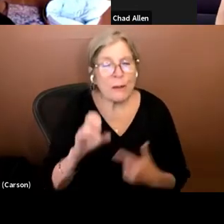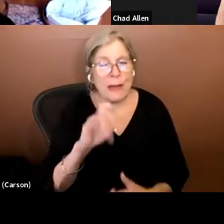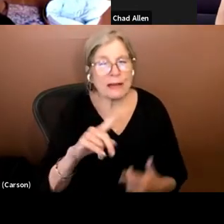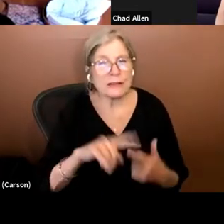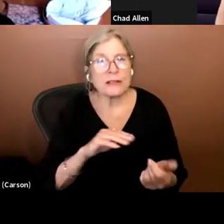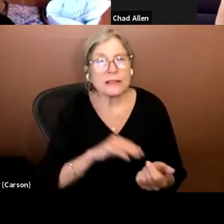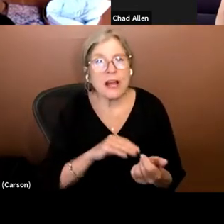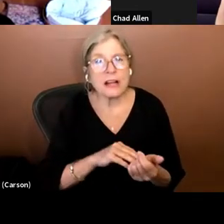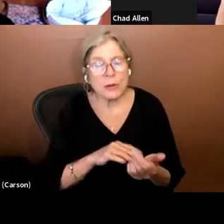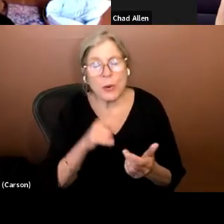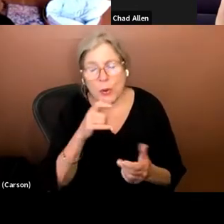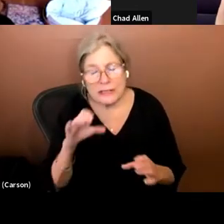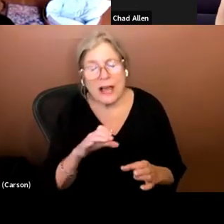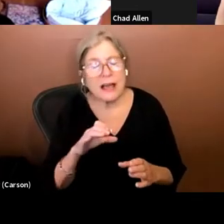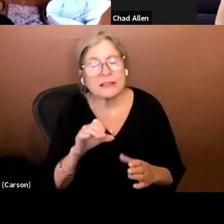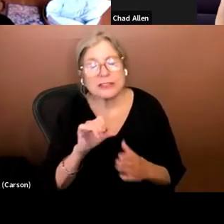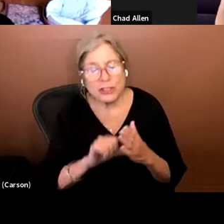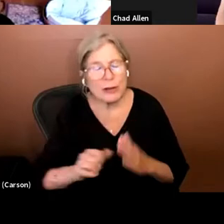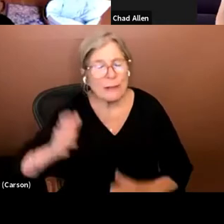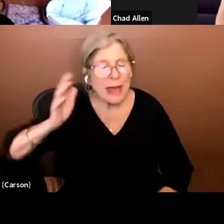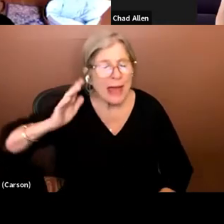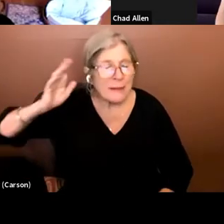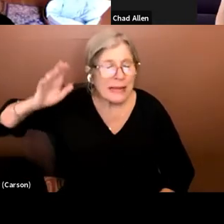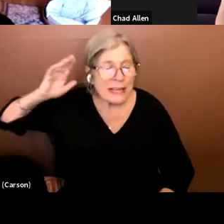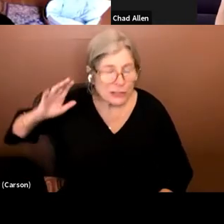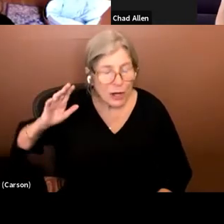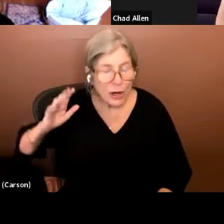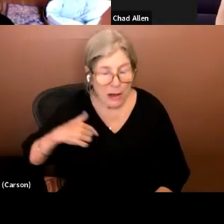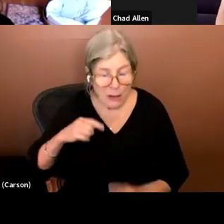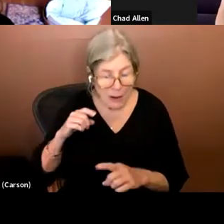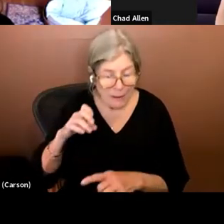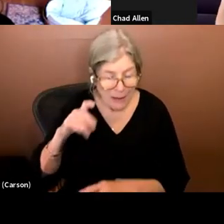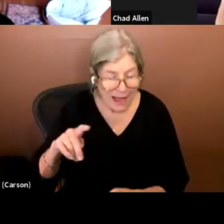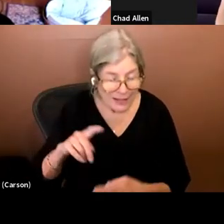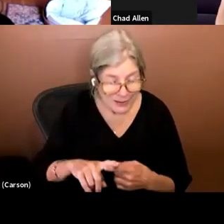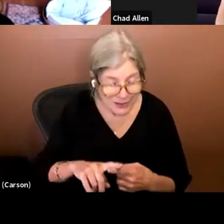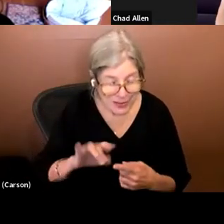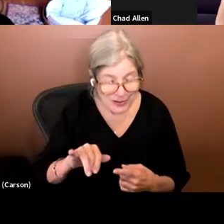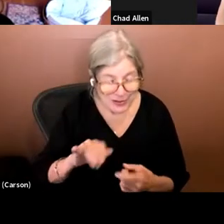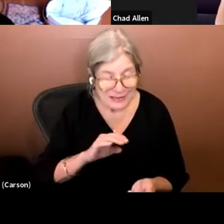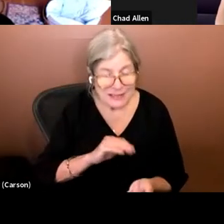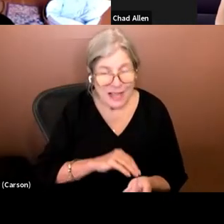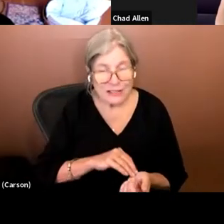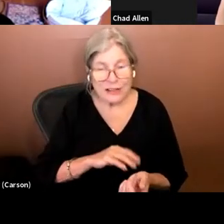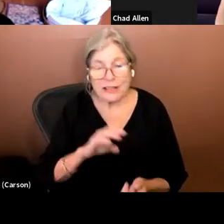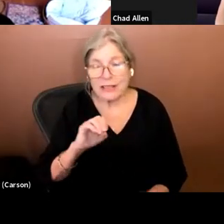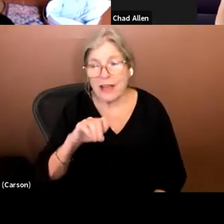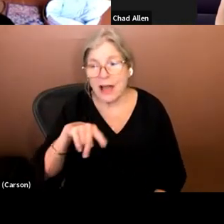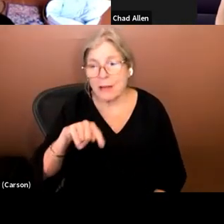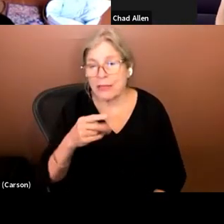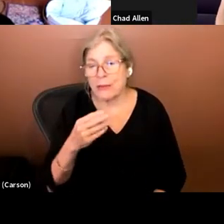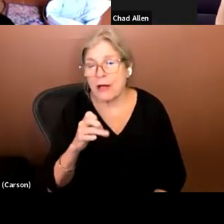had done surgeries all those years ago which I did. The ophthalmologists at the University of